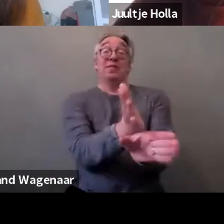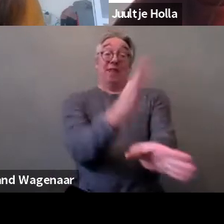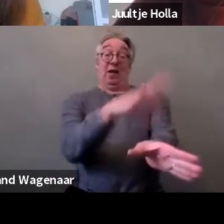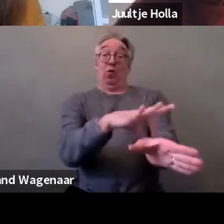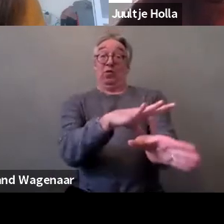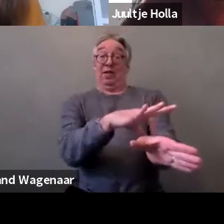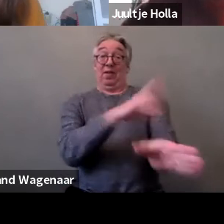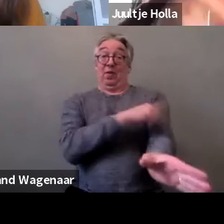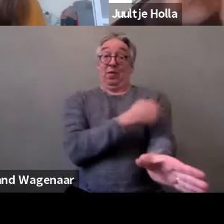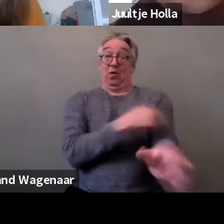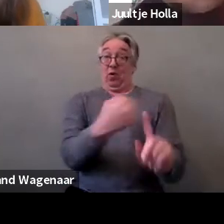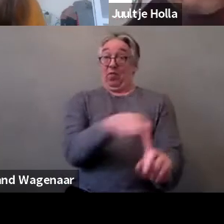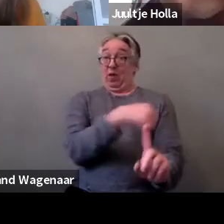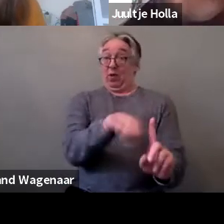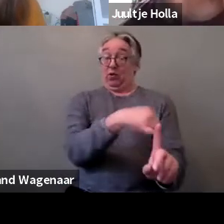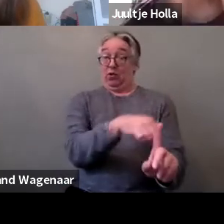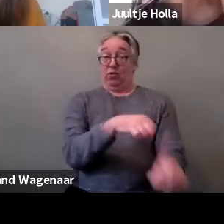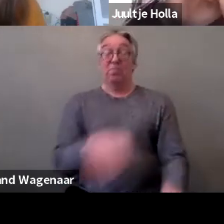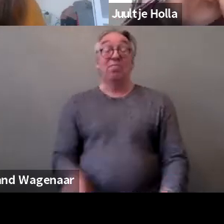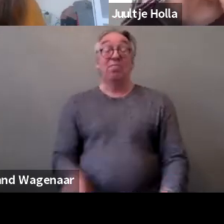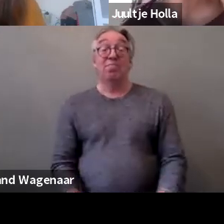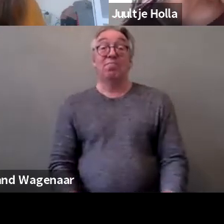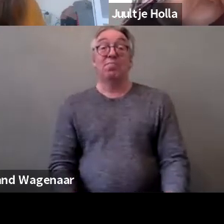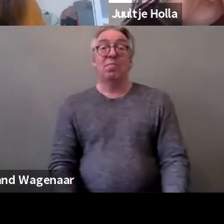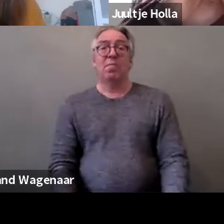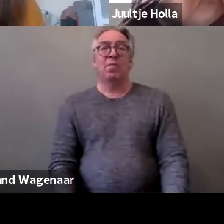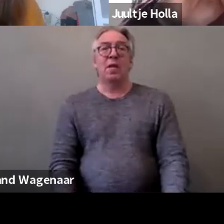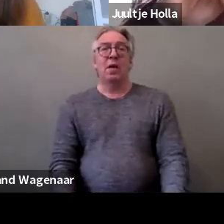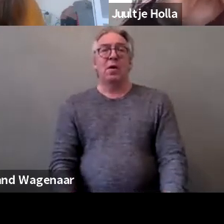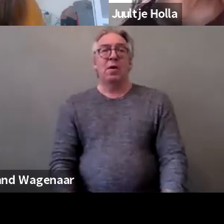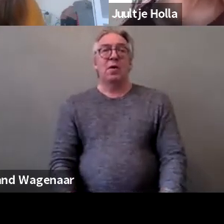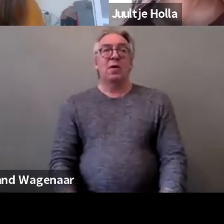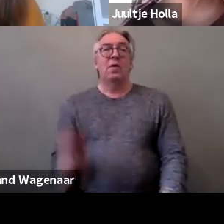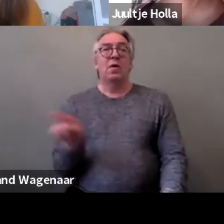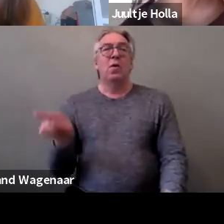it was a general question on why all complaints on manslaughter